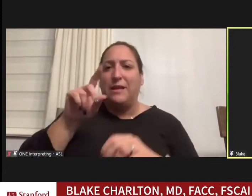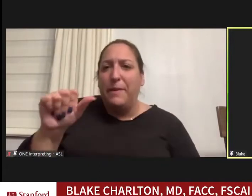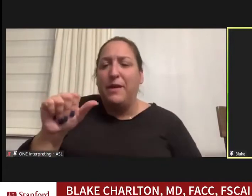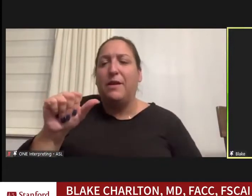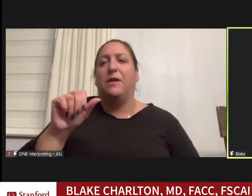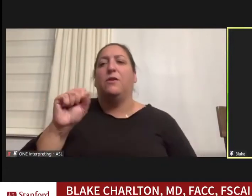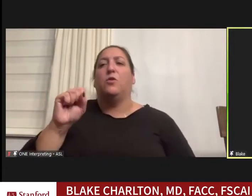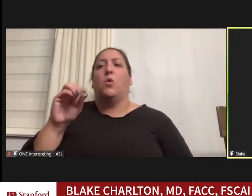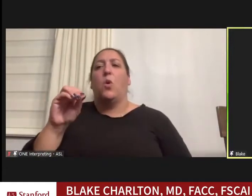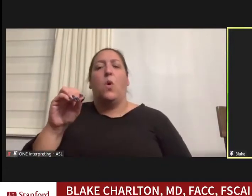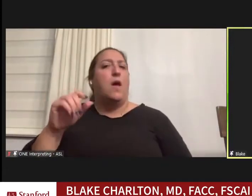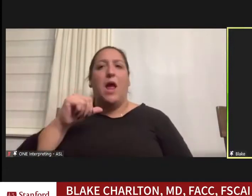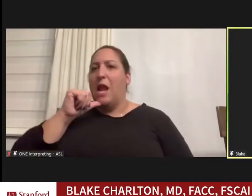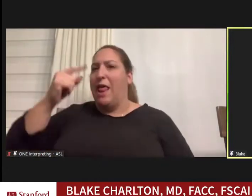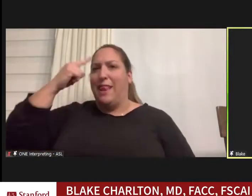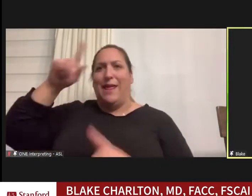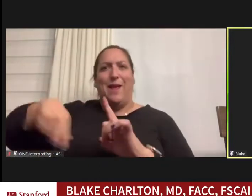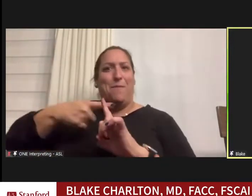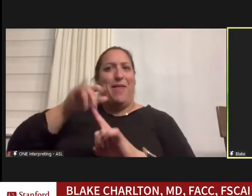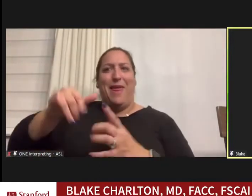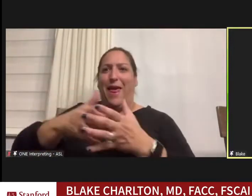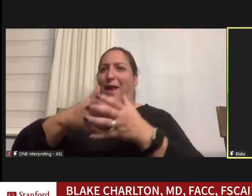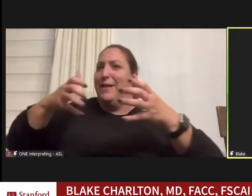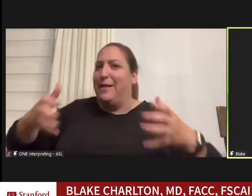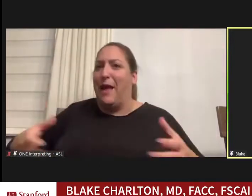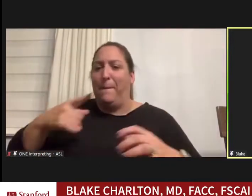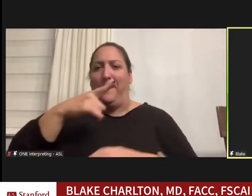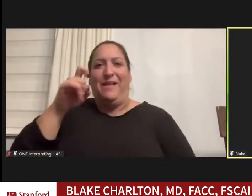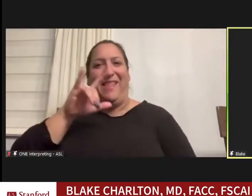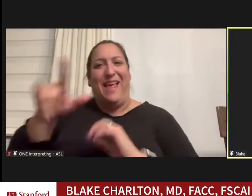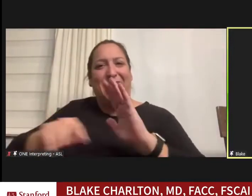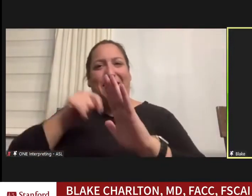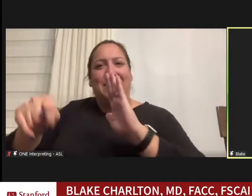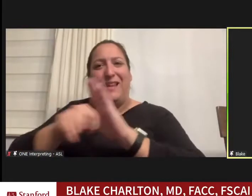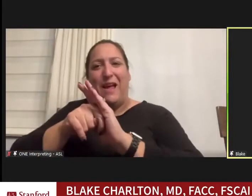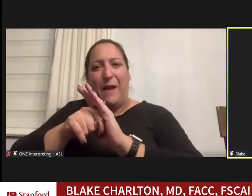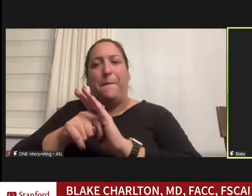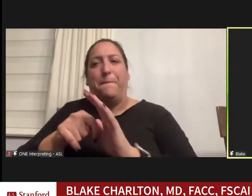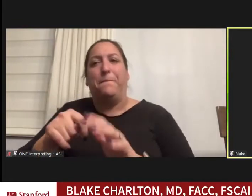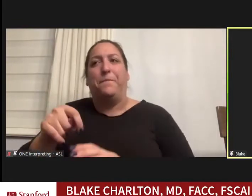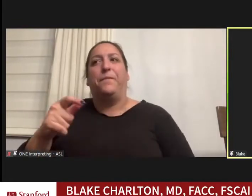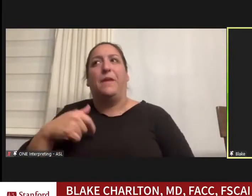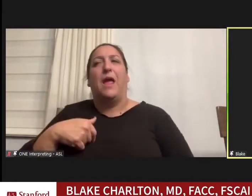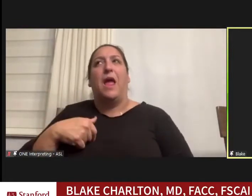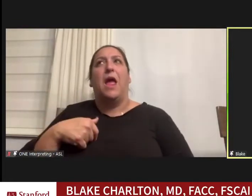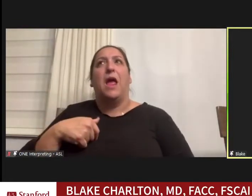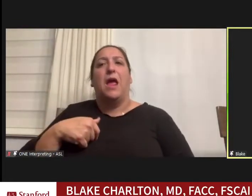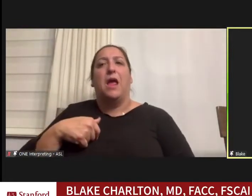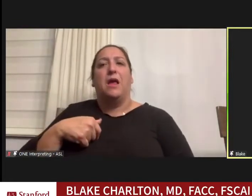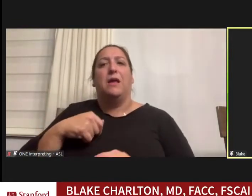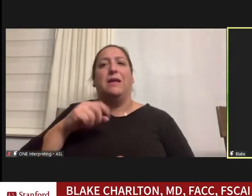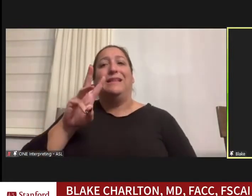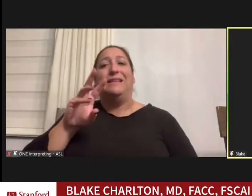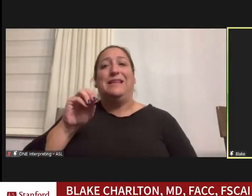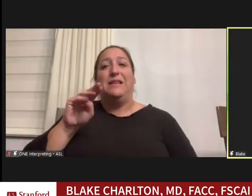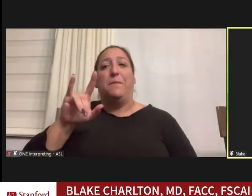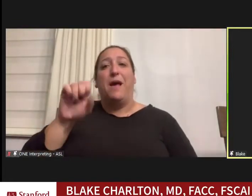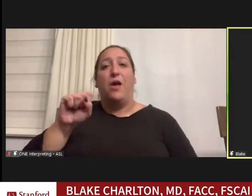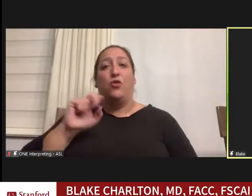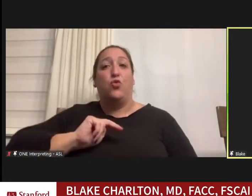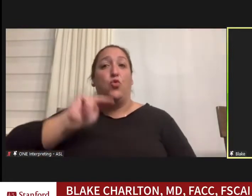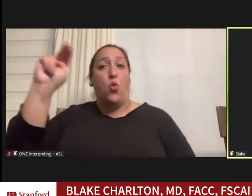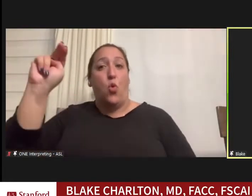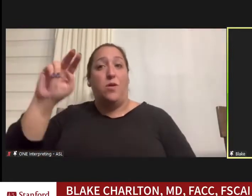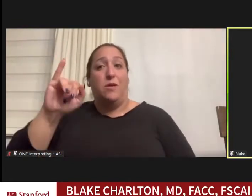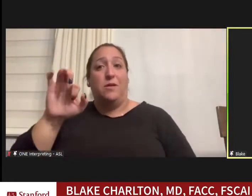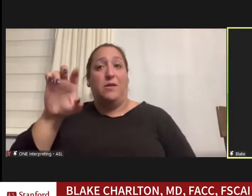I didn't think about it a lot because at that time I moved 60 miles north of Stanford to another